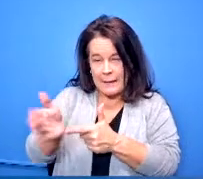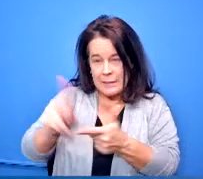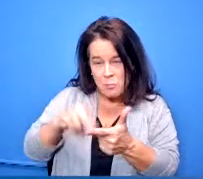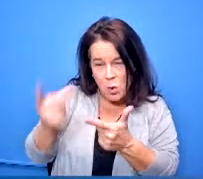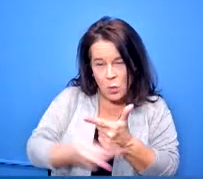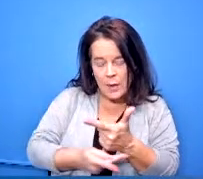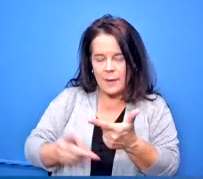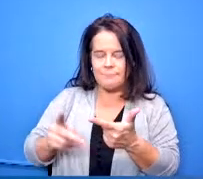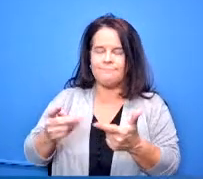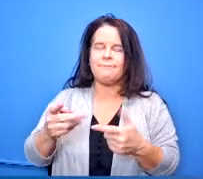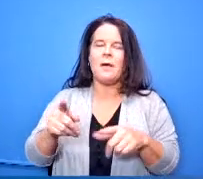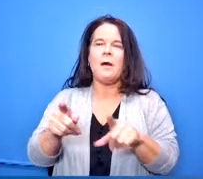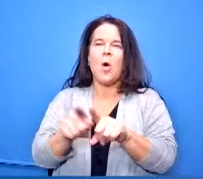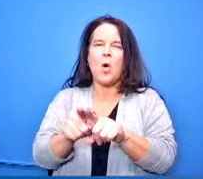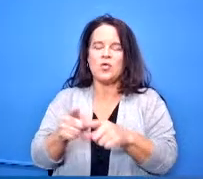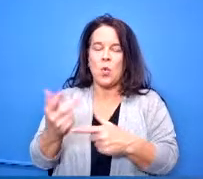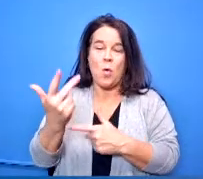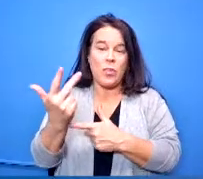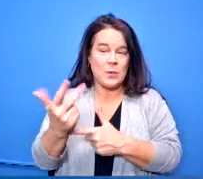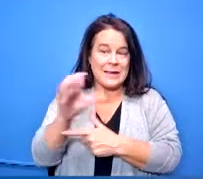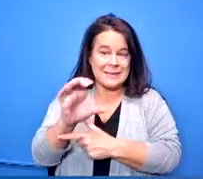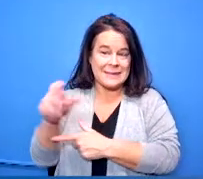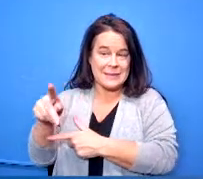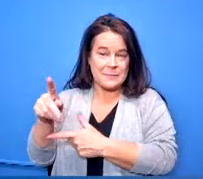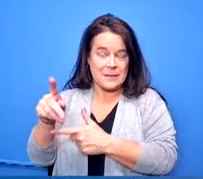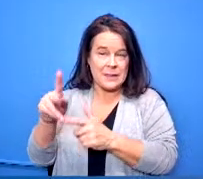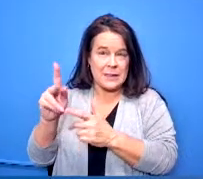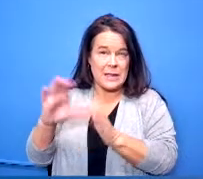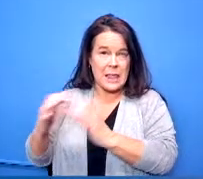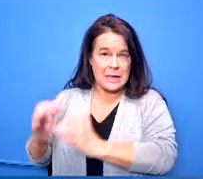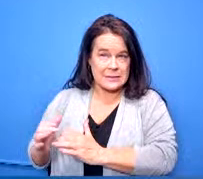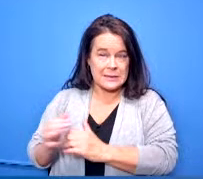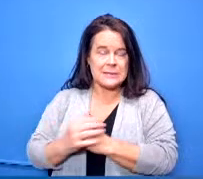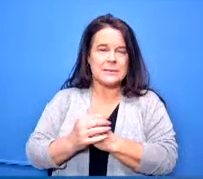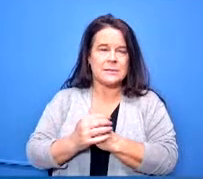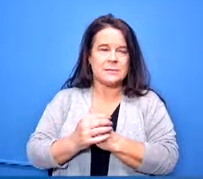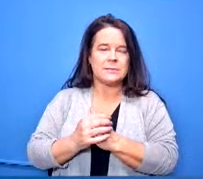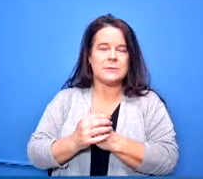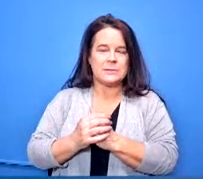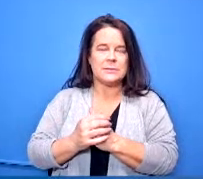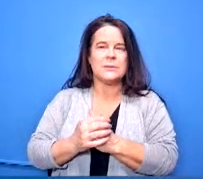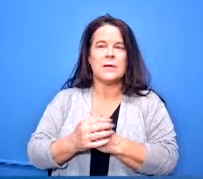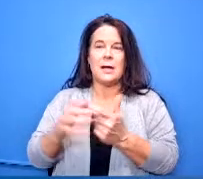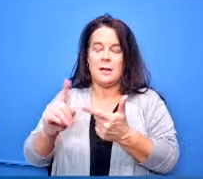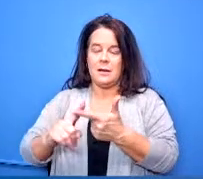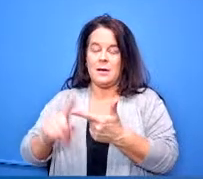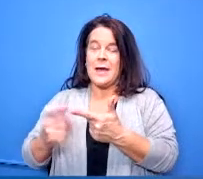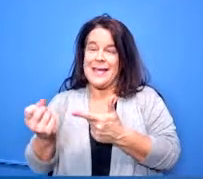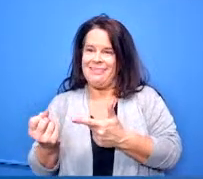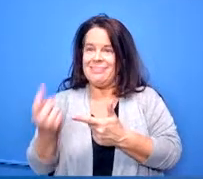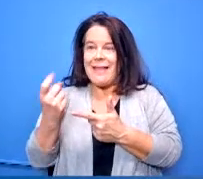three college credit plus program classes excuse me and 11 advanced placement classes